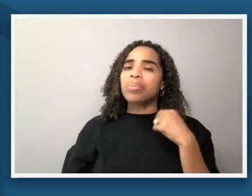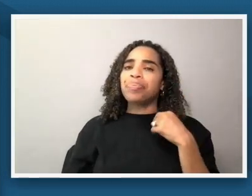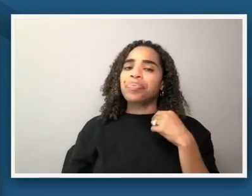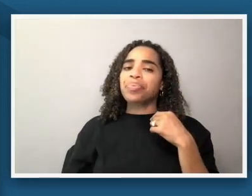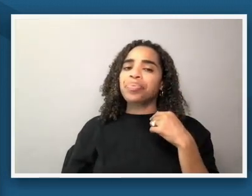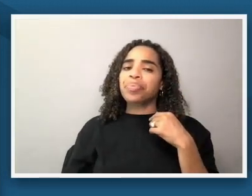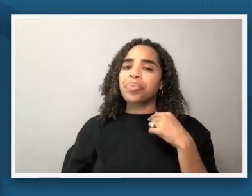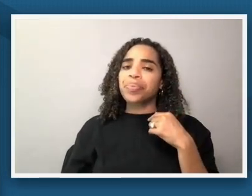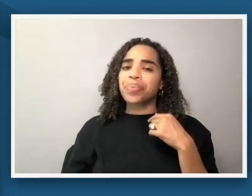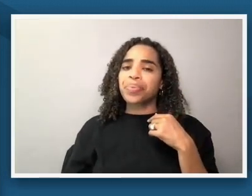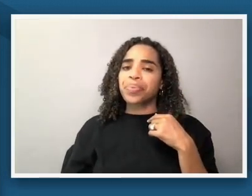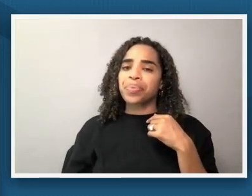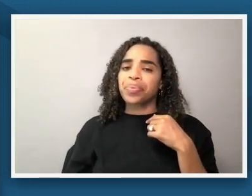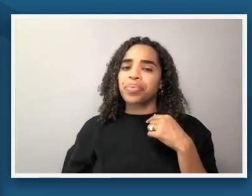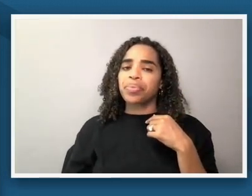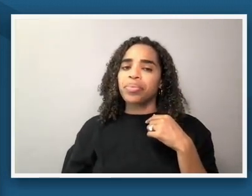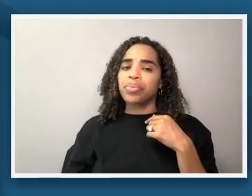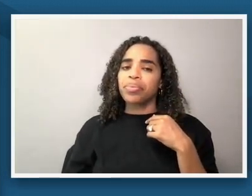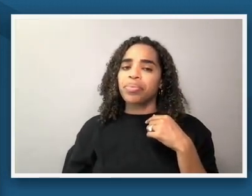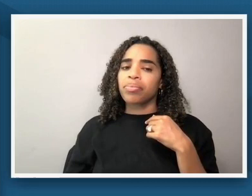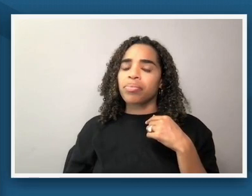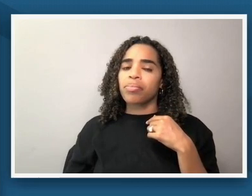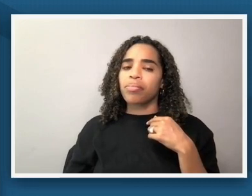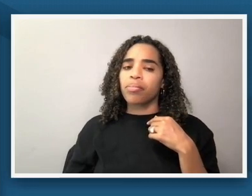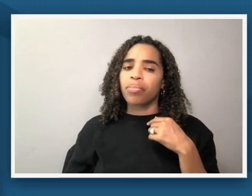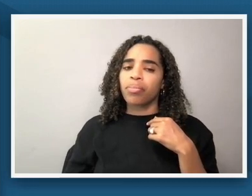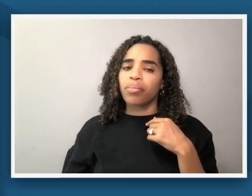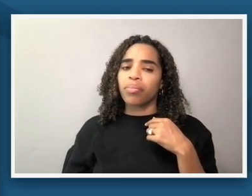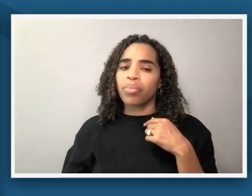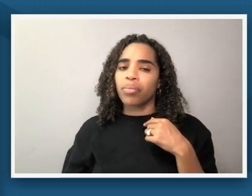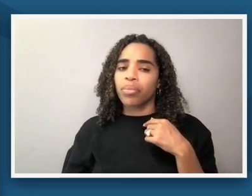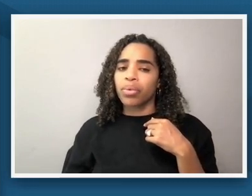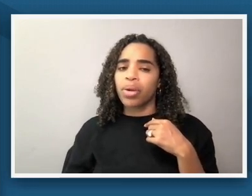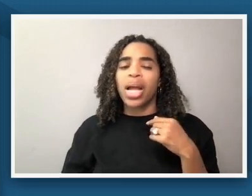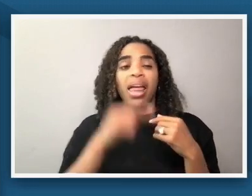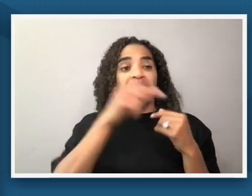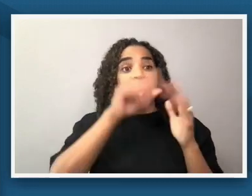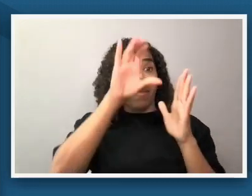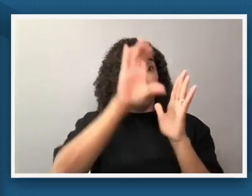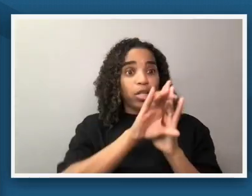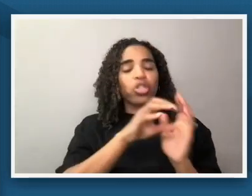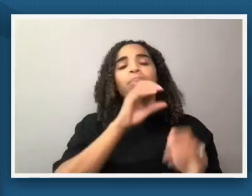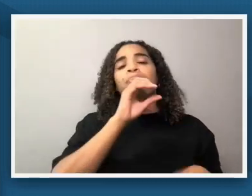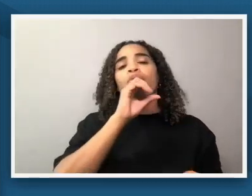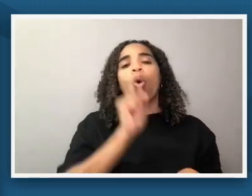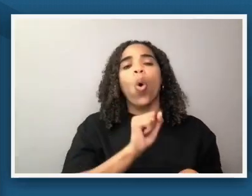with um a visit from the old mistress mistress and the photograph i think that